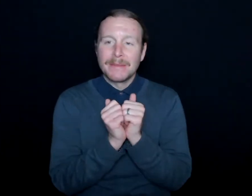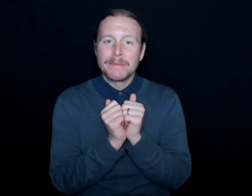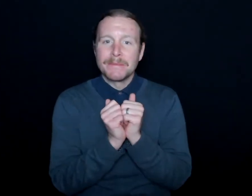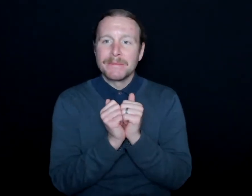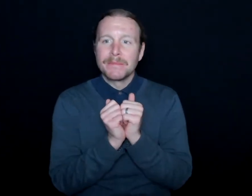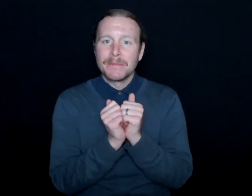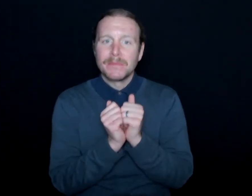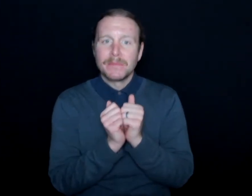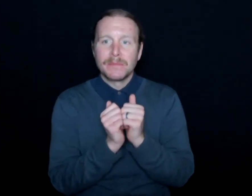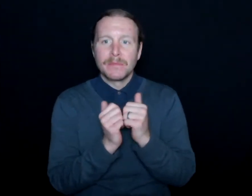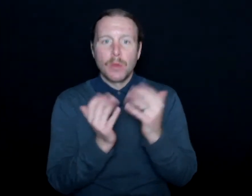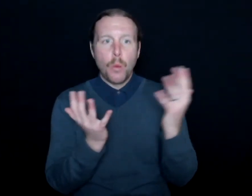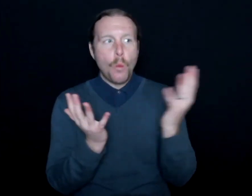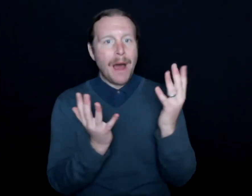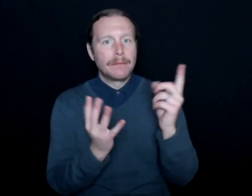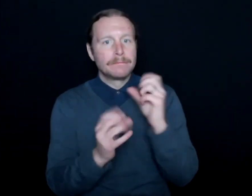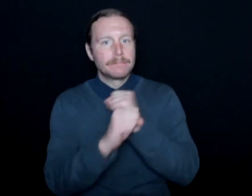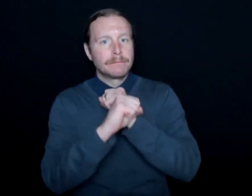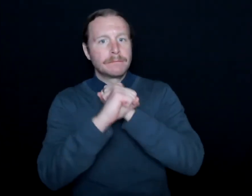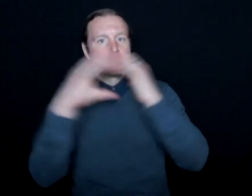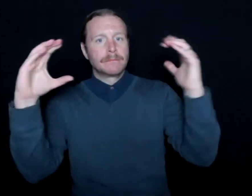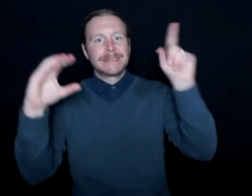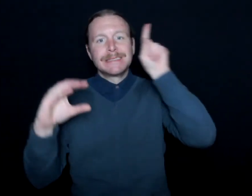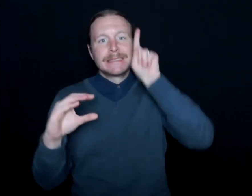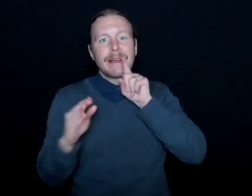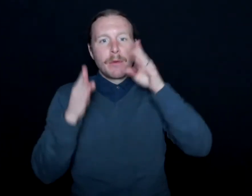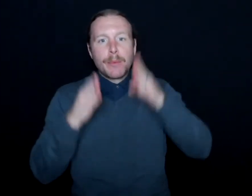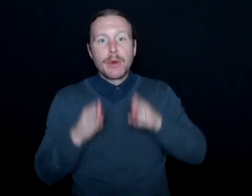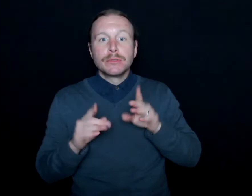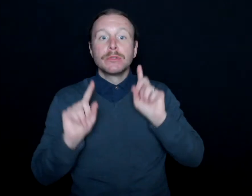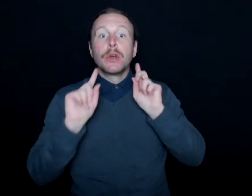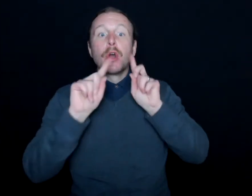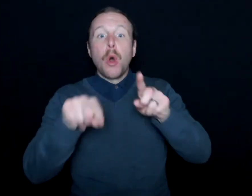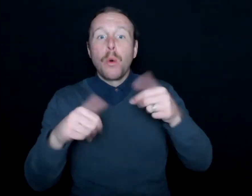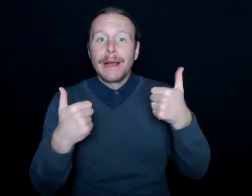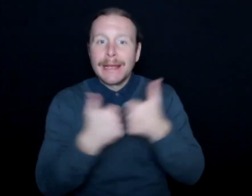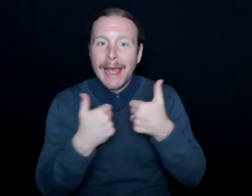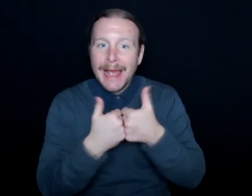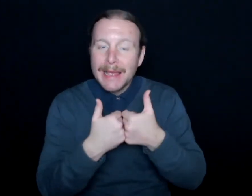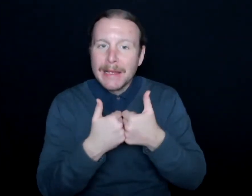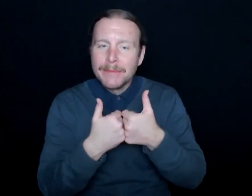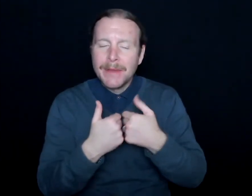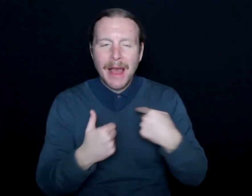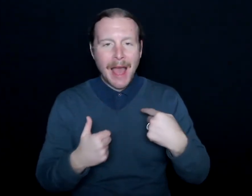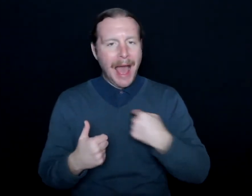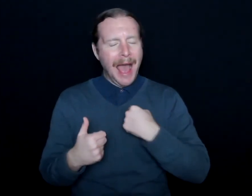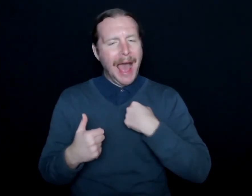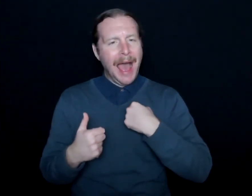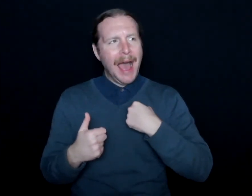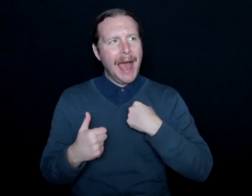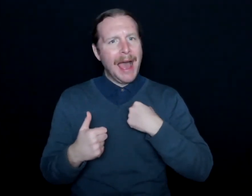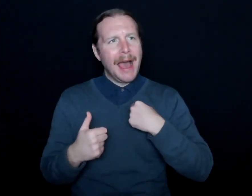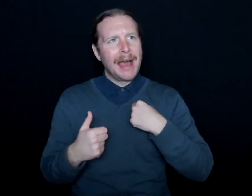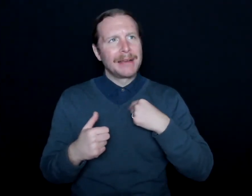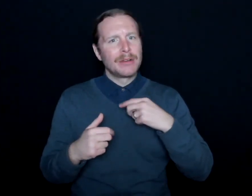what it might be like for a deaf individual to attend a sports game, I was picturing how I would feel and what it would be